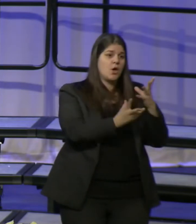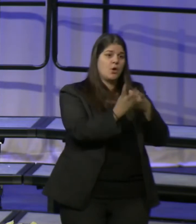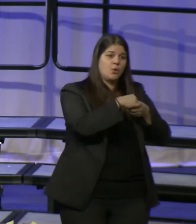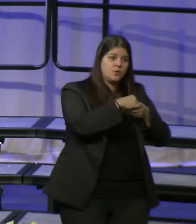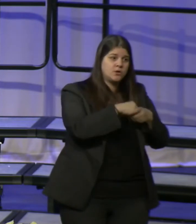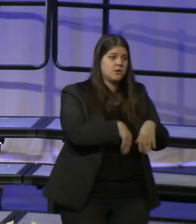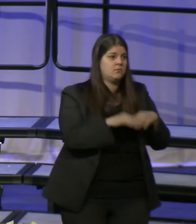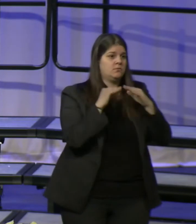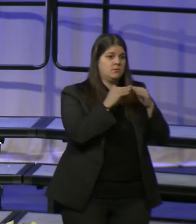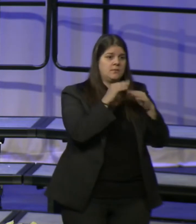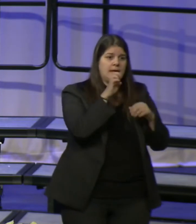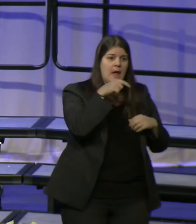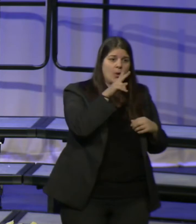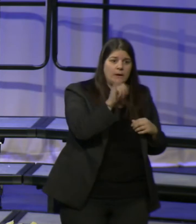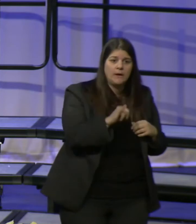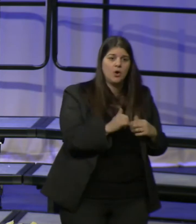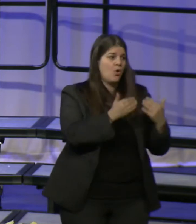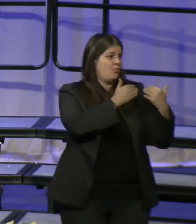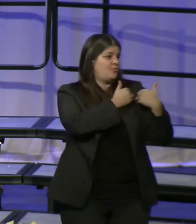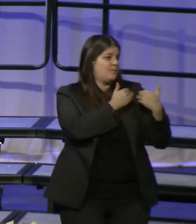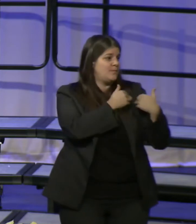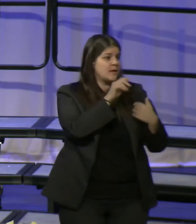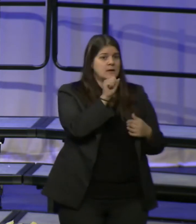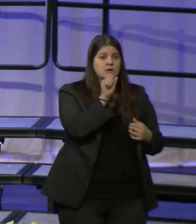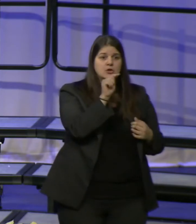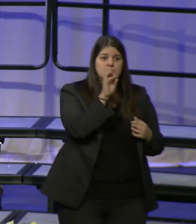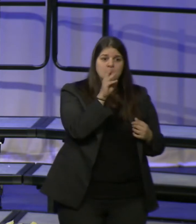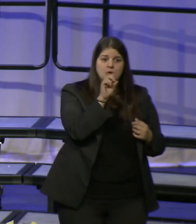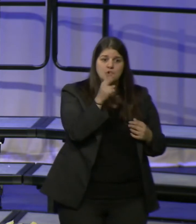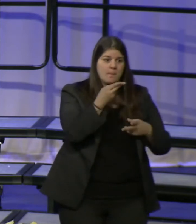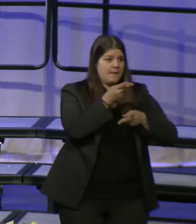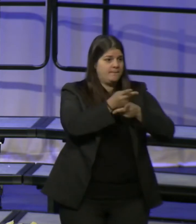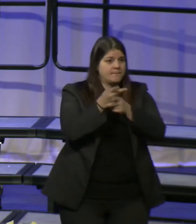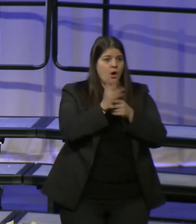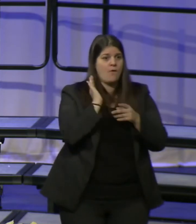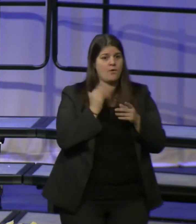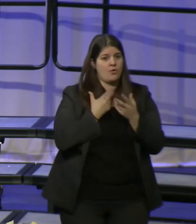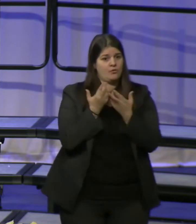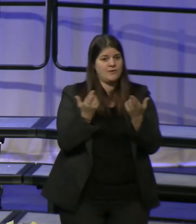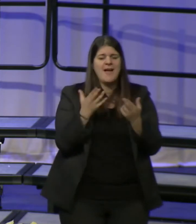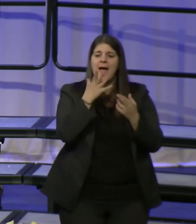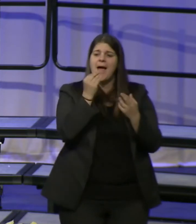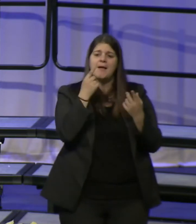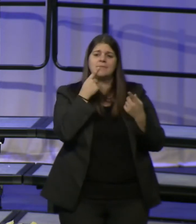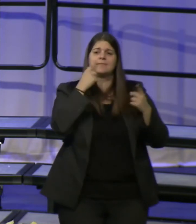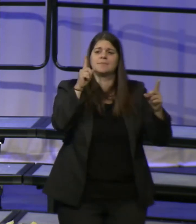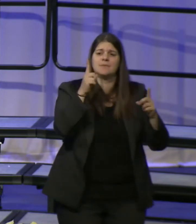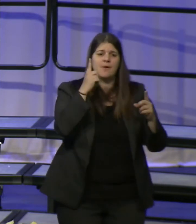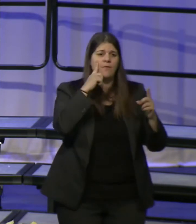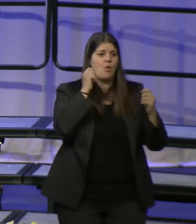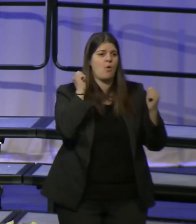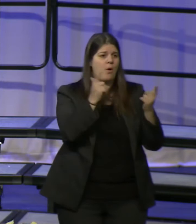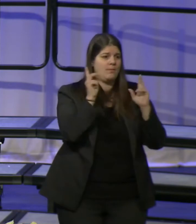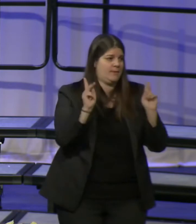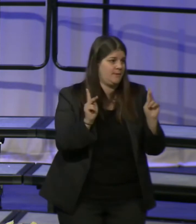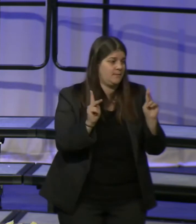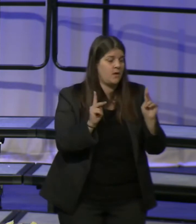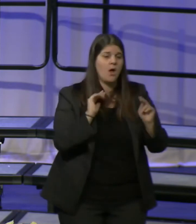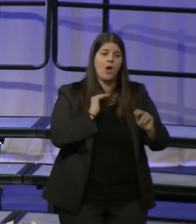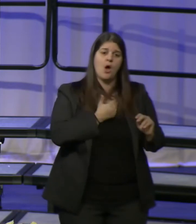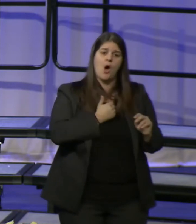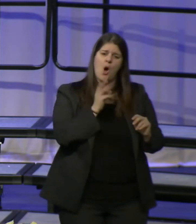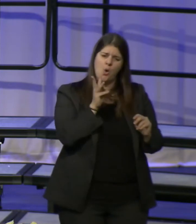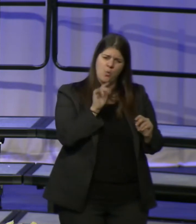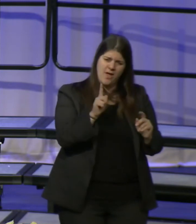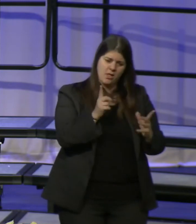responsible stewardship of our resources, and prosperity for all. With our will and our ethos